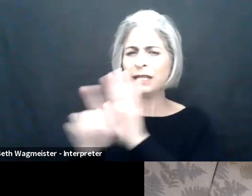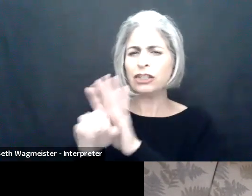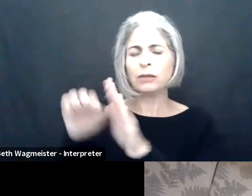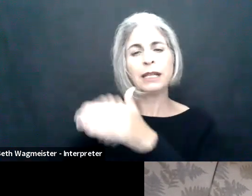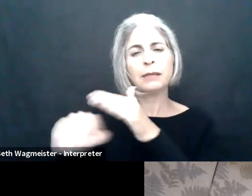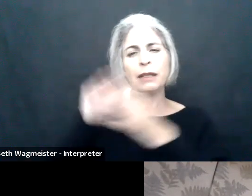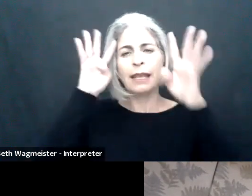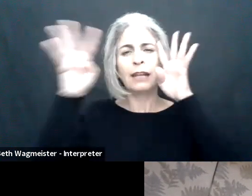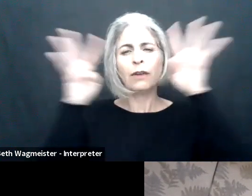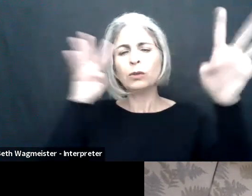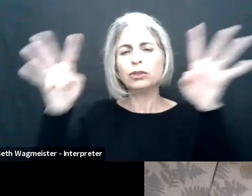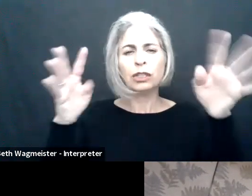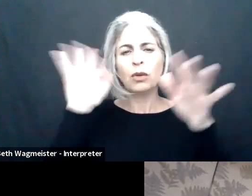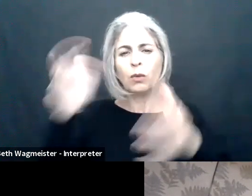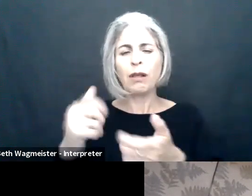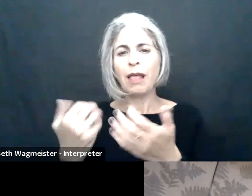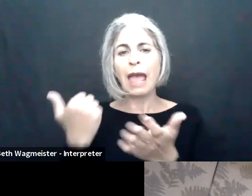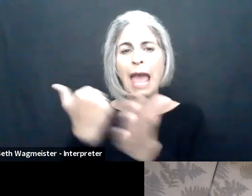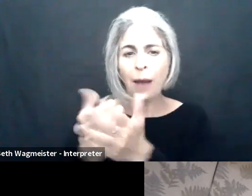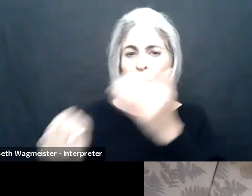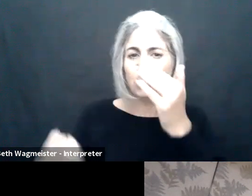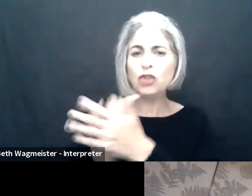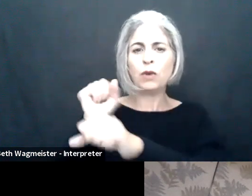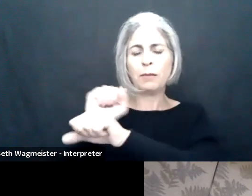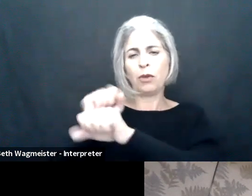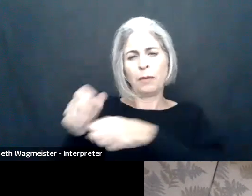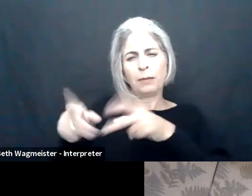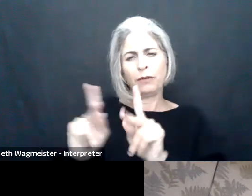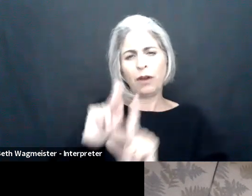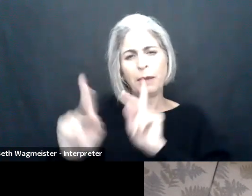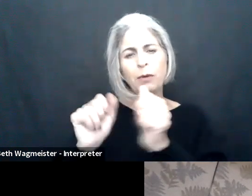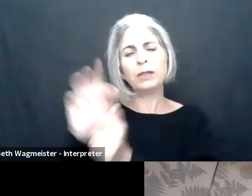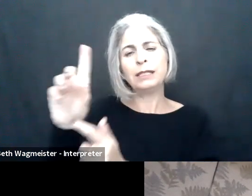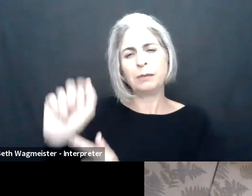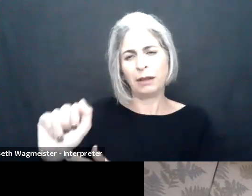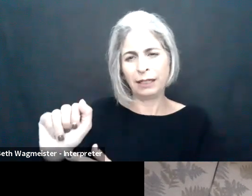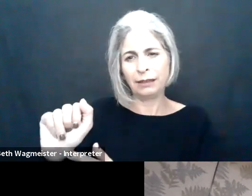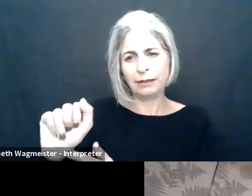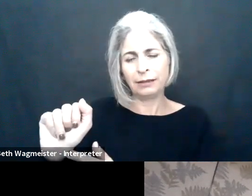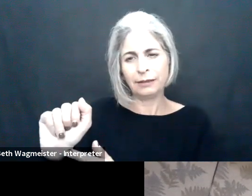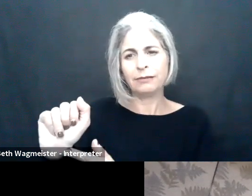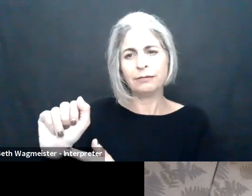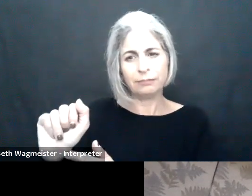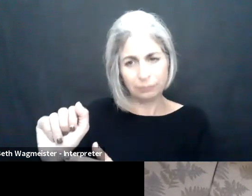See what happened in (indiscernible). At first how digital accessibility innovation is likely to drive new